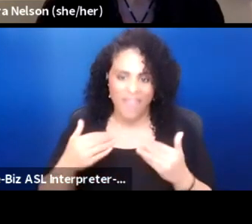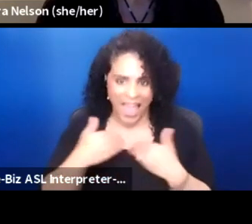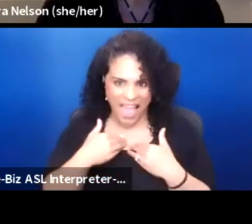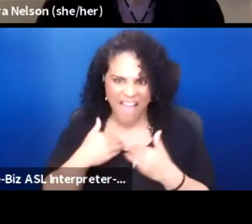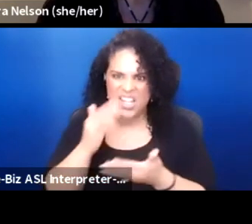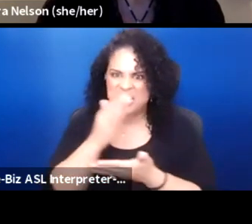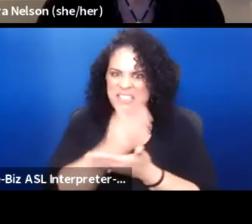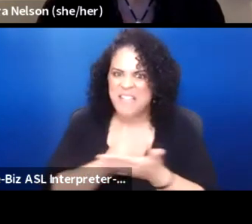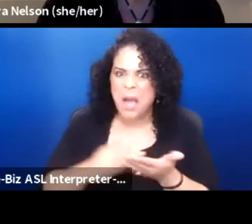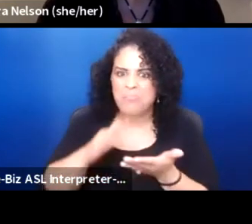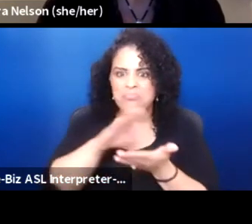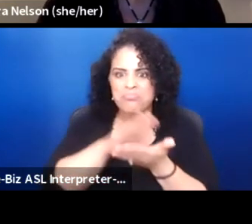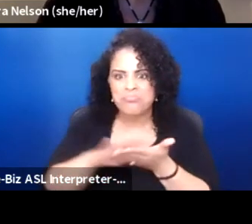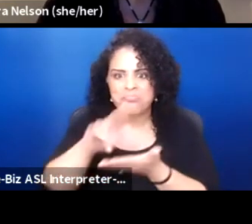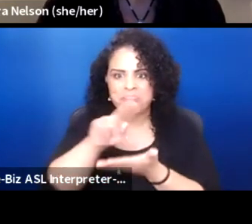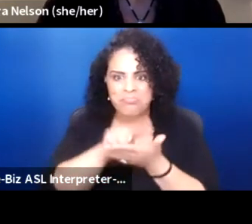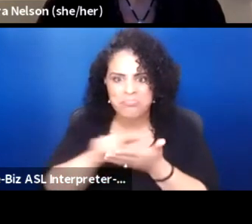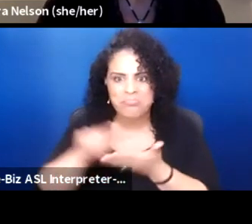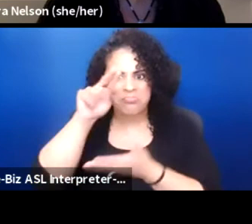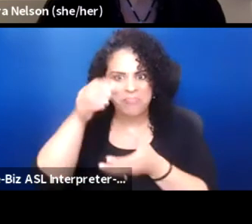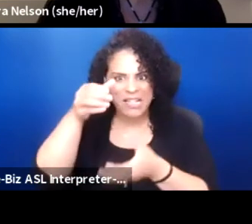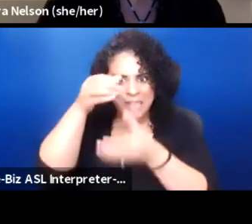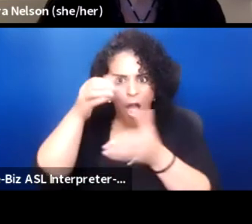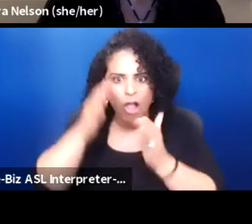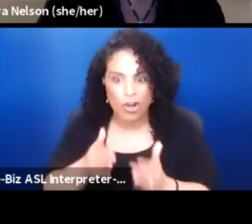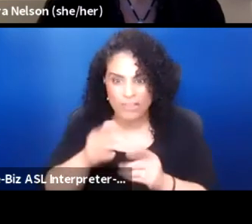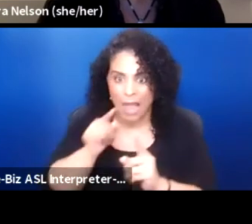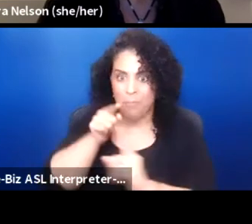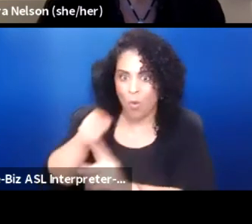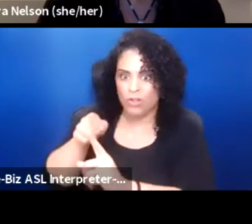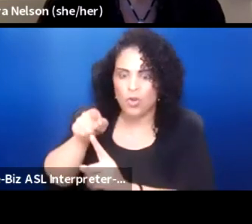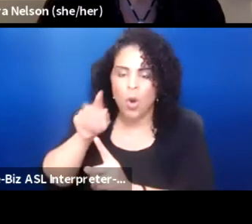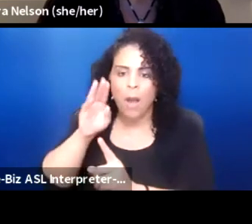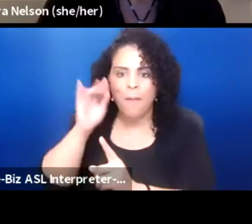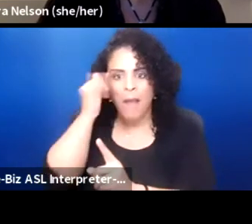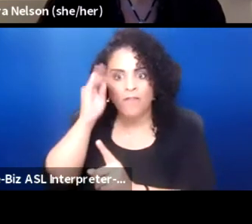to Buffalo Bill's Wild West show as a formative influence